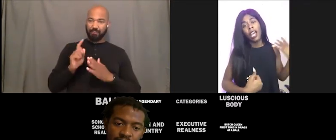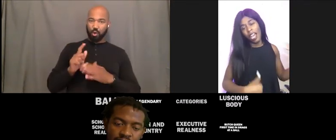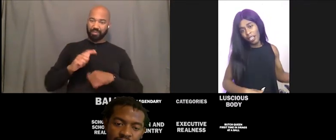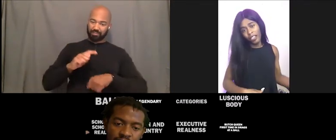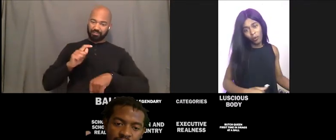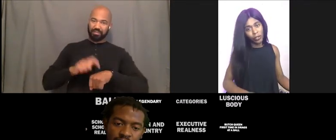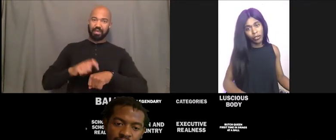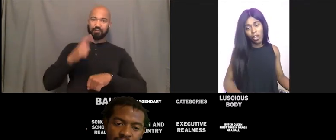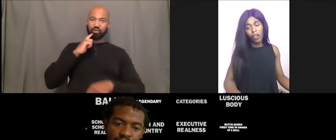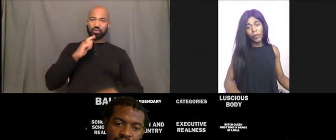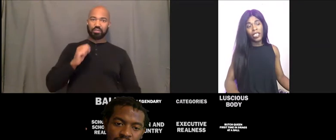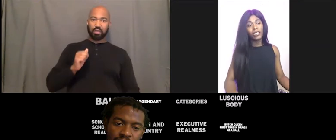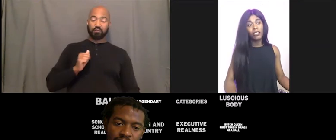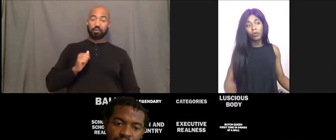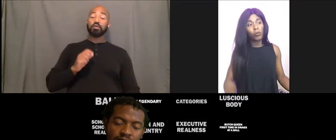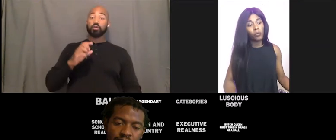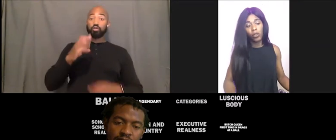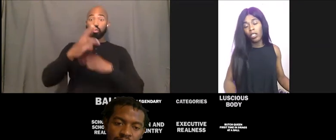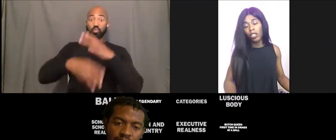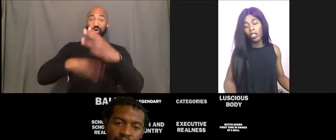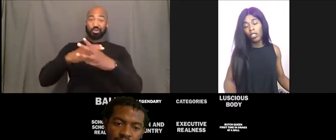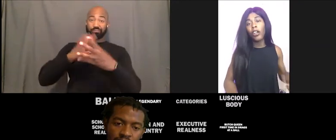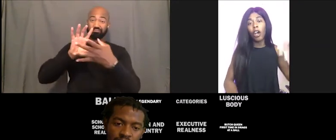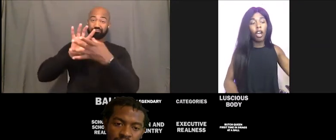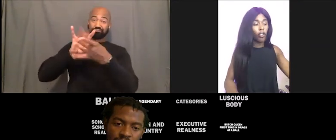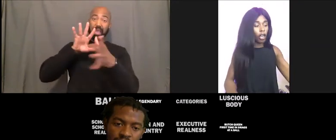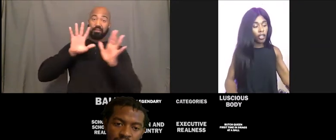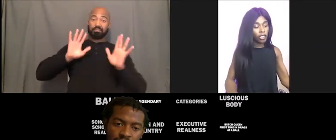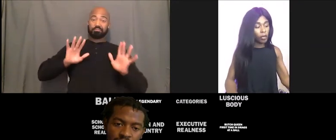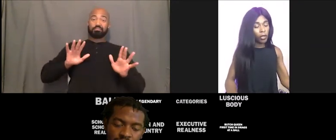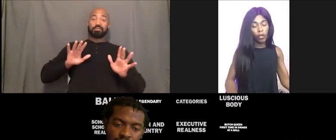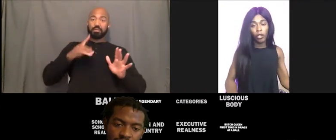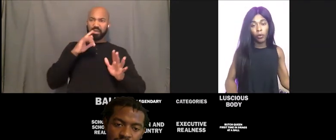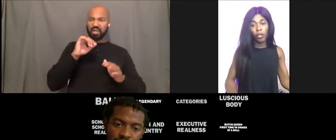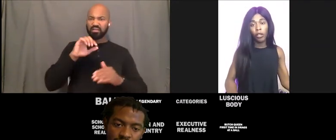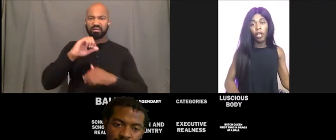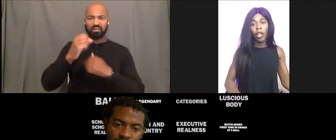I can cut the world off because you carrying all the hurt that's going on in the world.